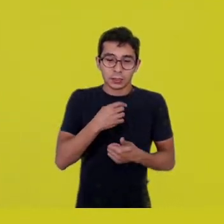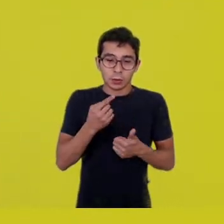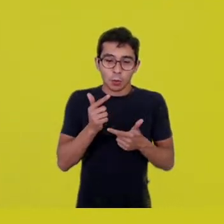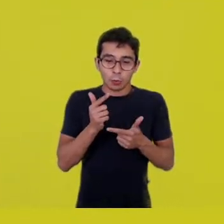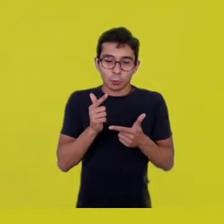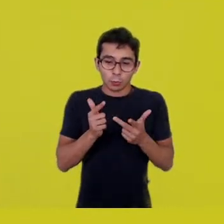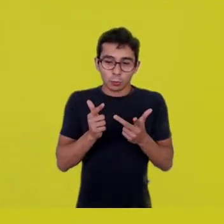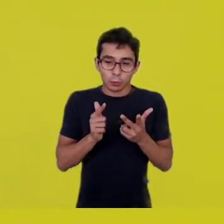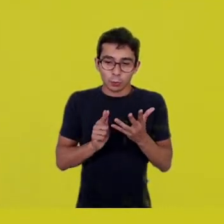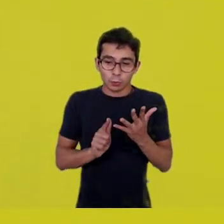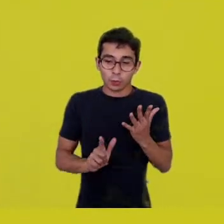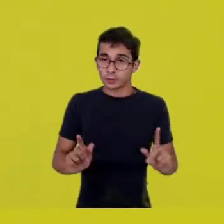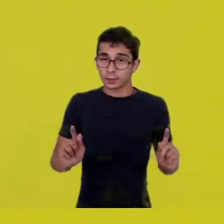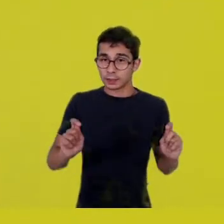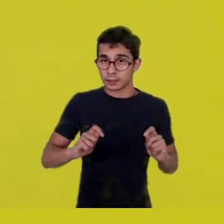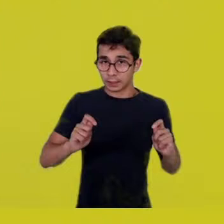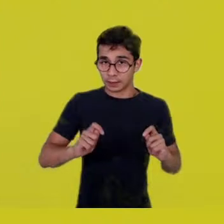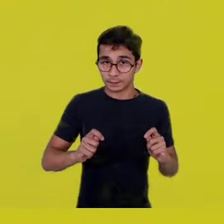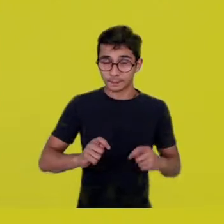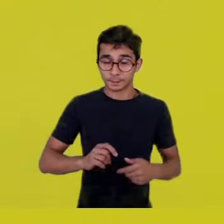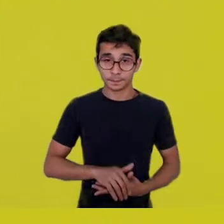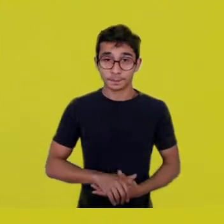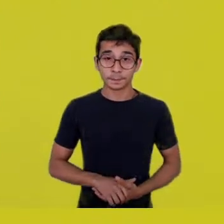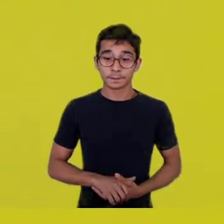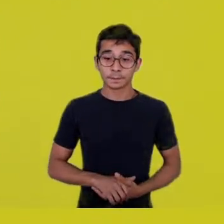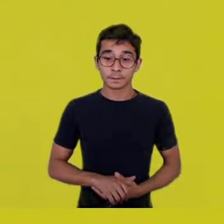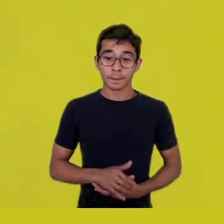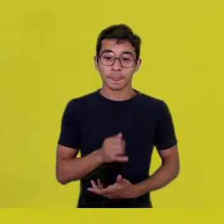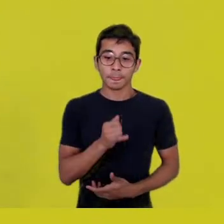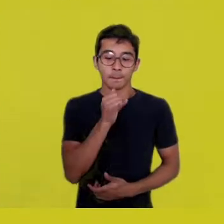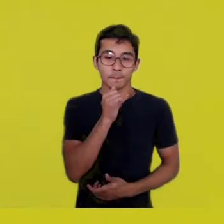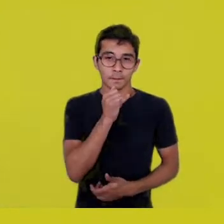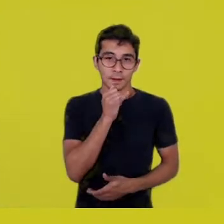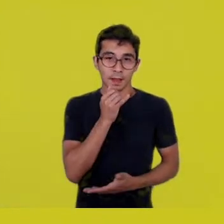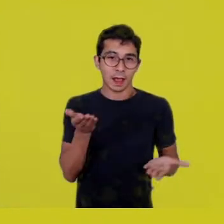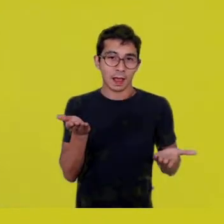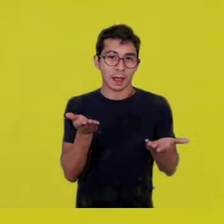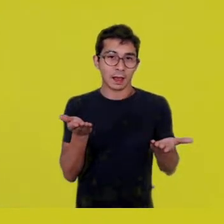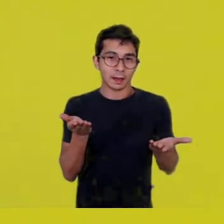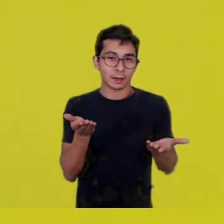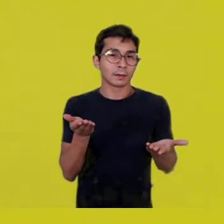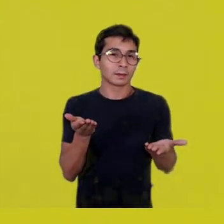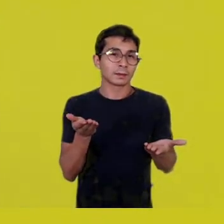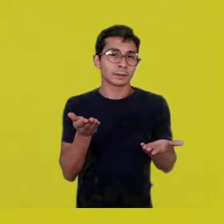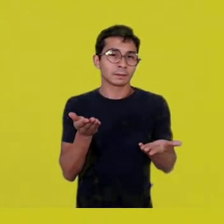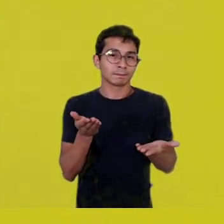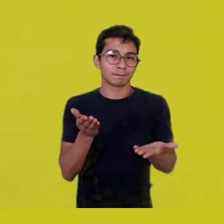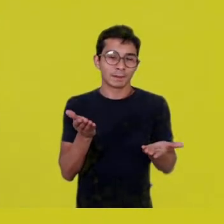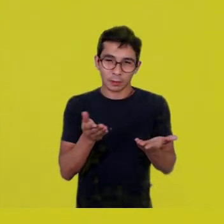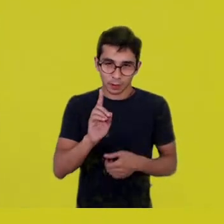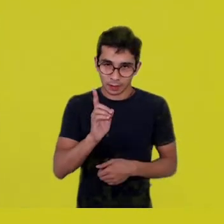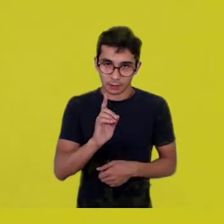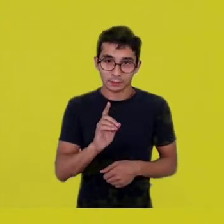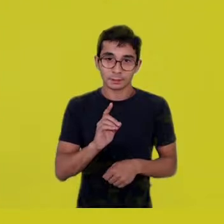Like an image I thought of a few times,